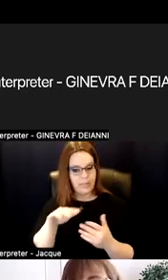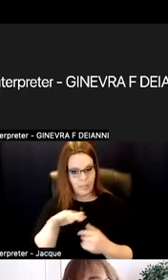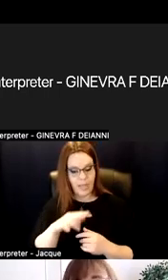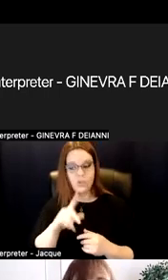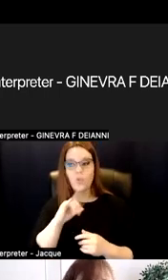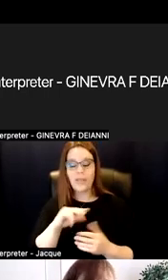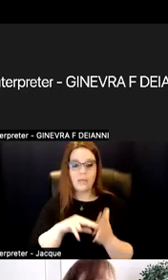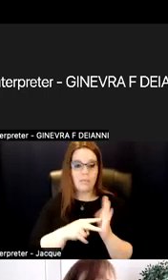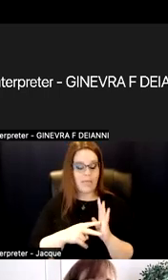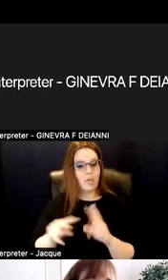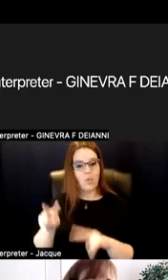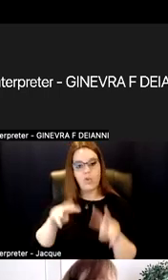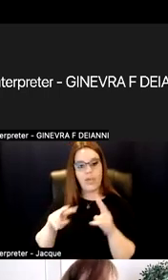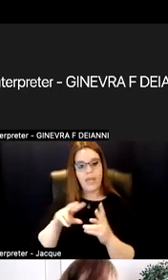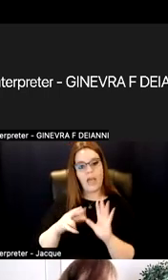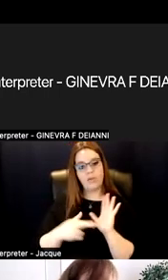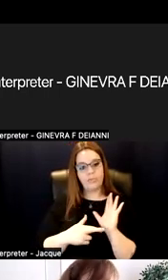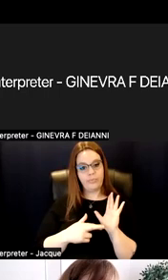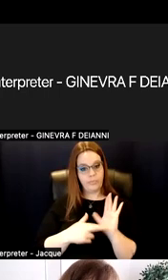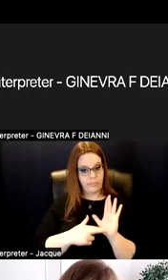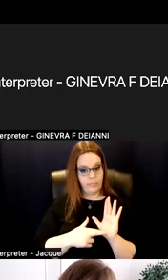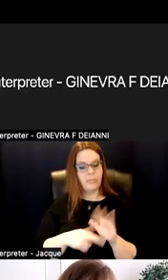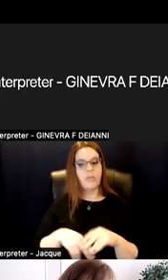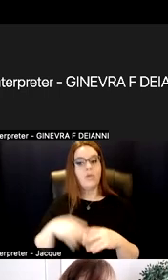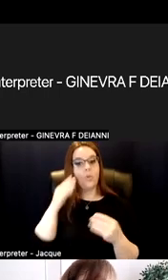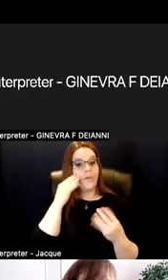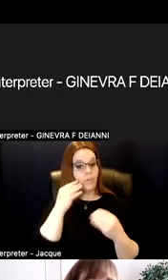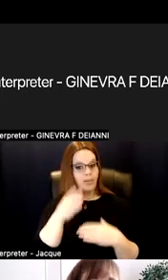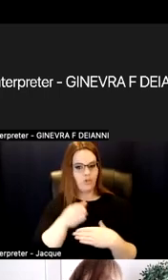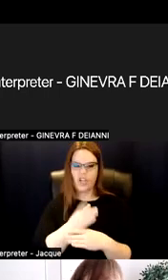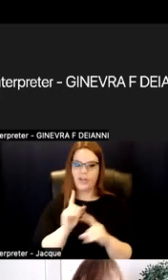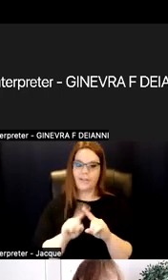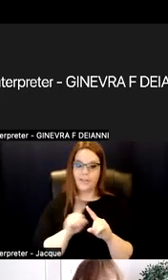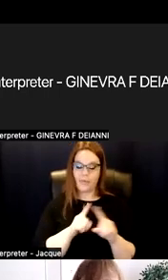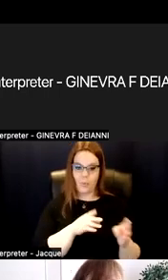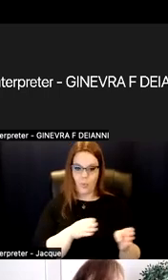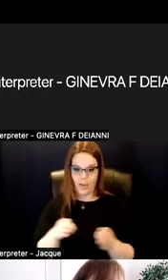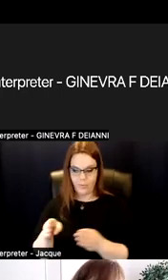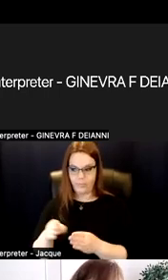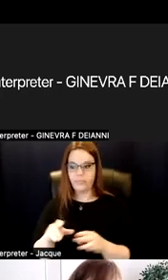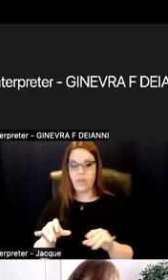So information is shared in a variety of ways. And the common pieces across all of these elements, that they're